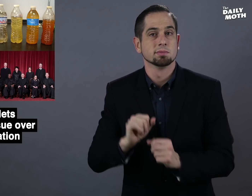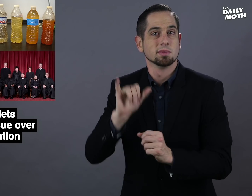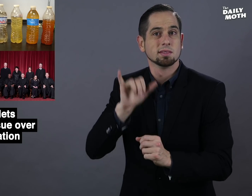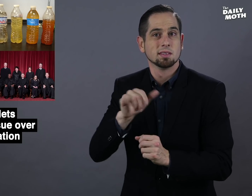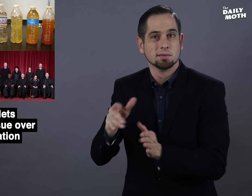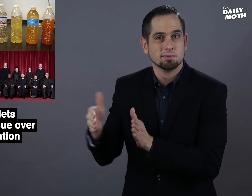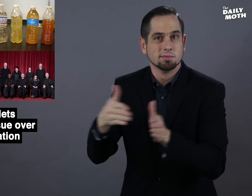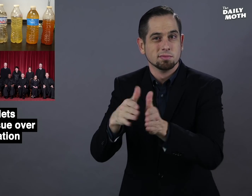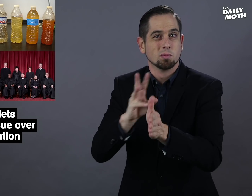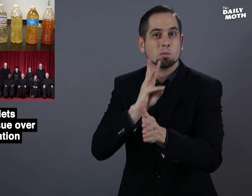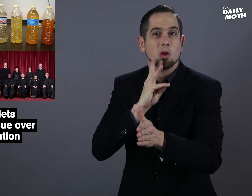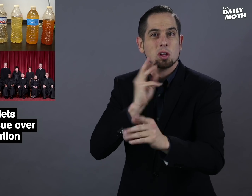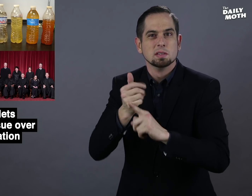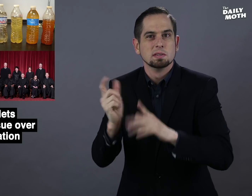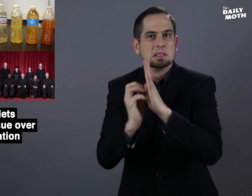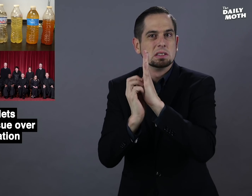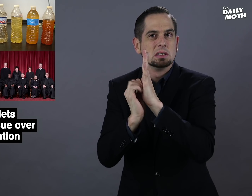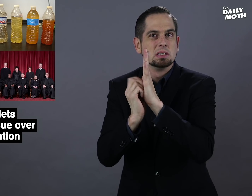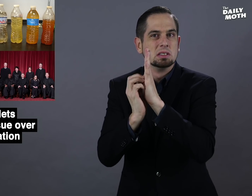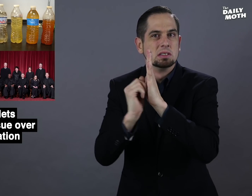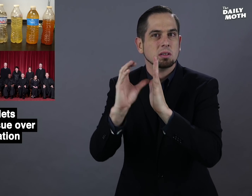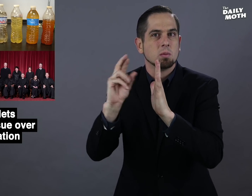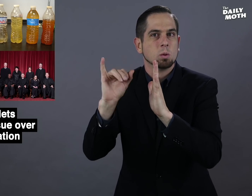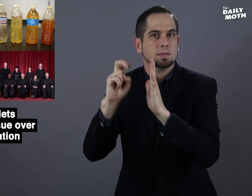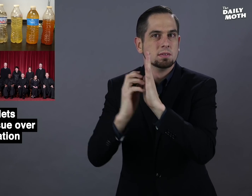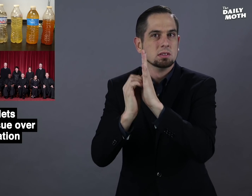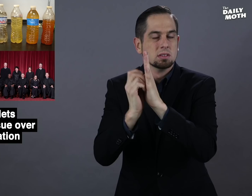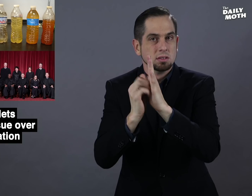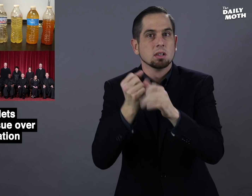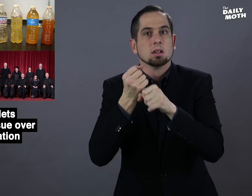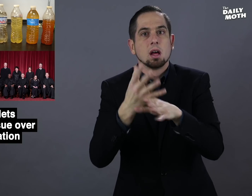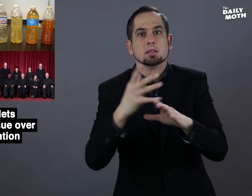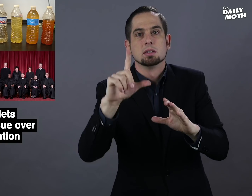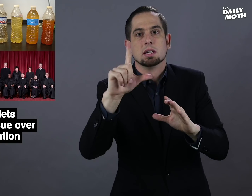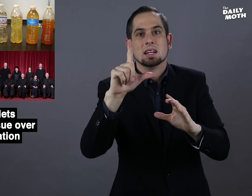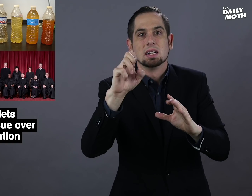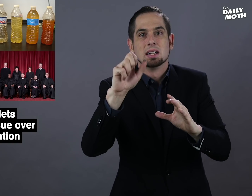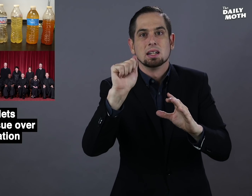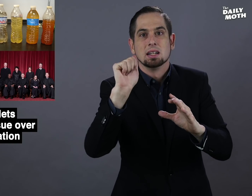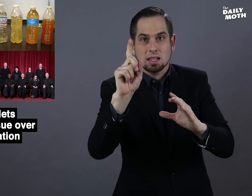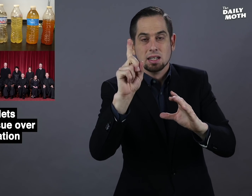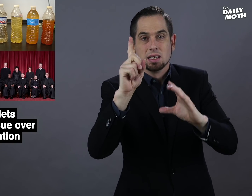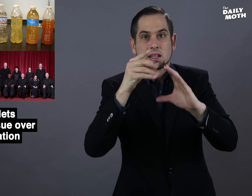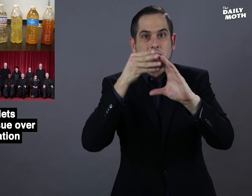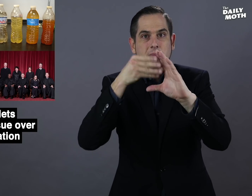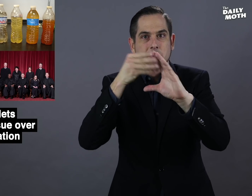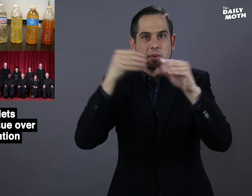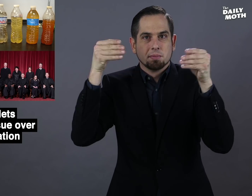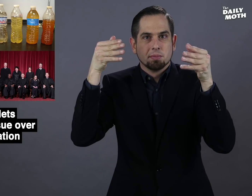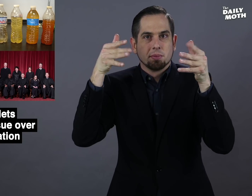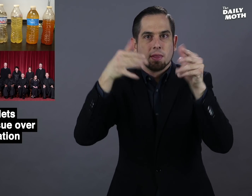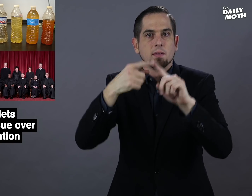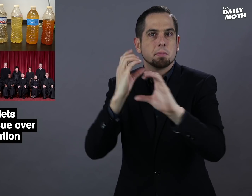The water was corrosive and caused lead to leach